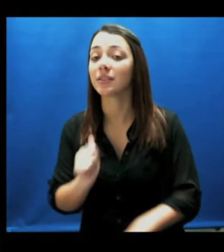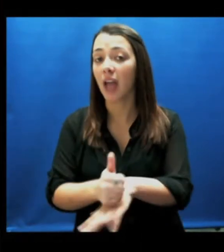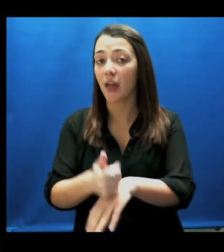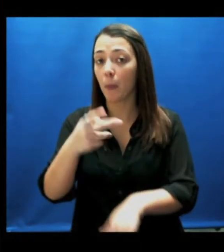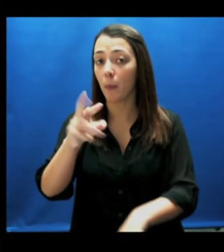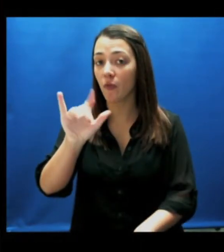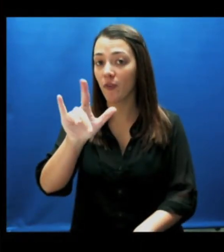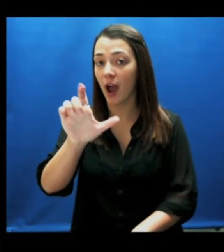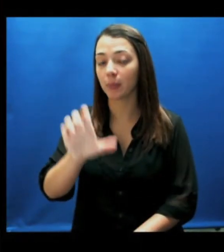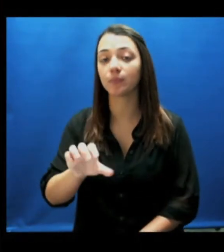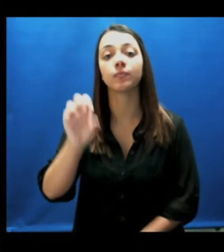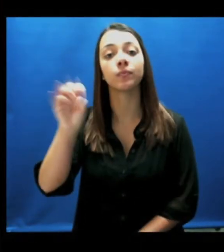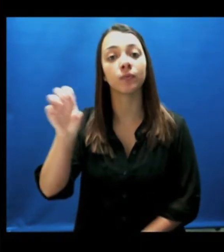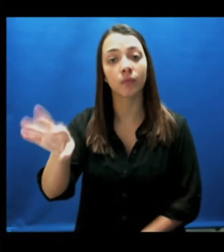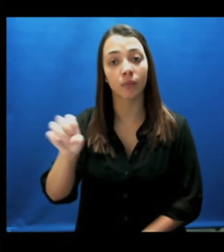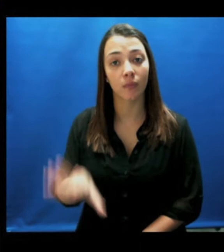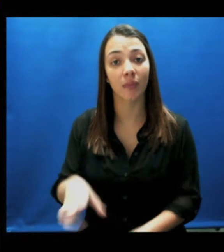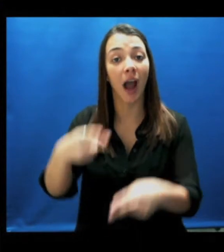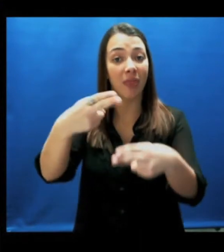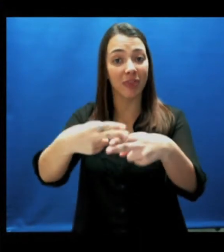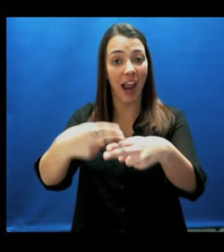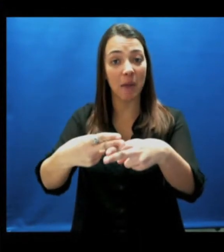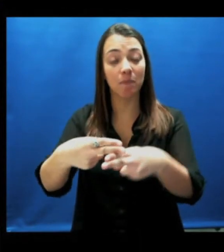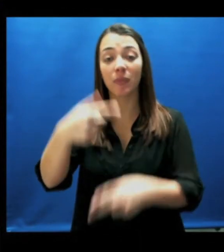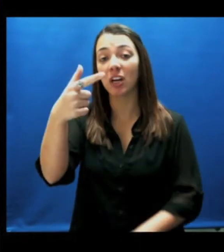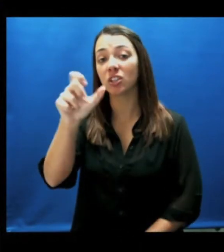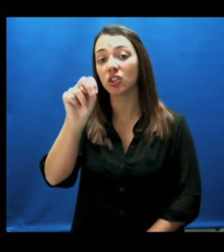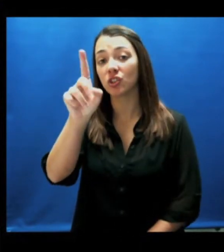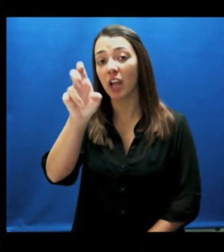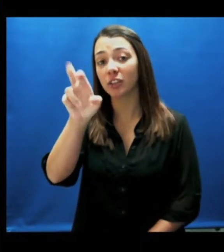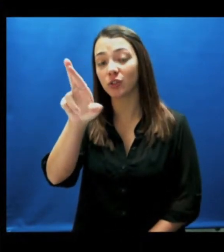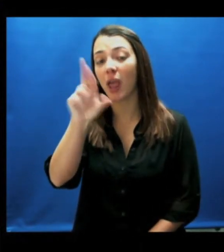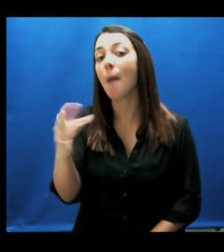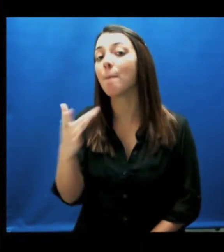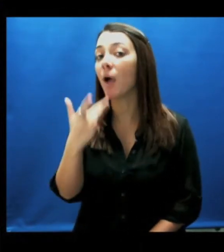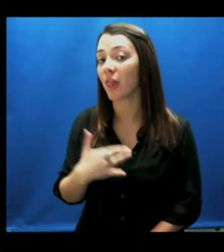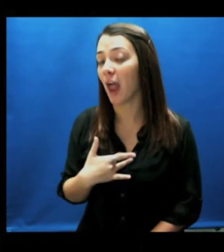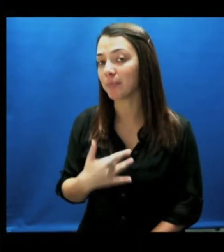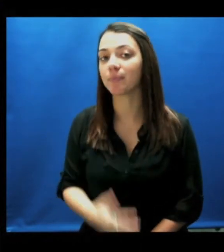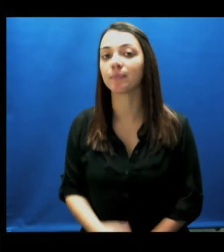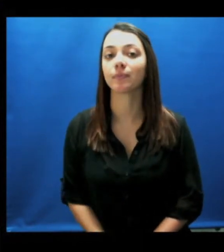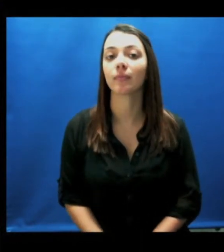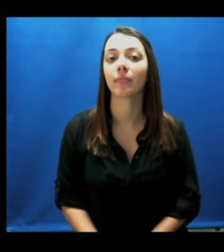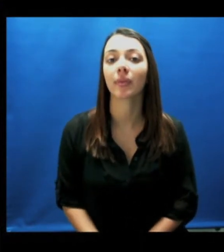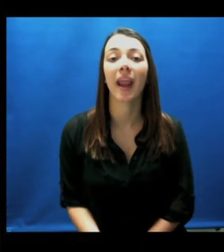"Setup your profile." Enter your name, gender, and birthday information